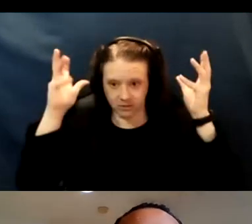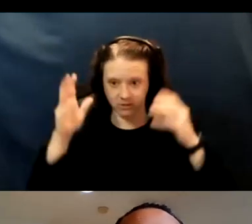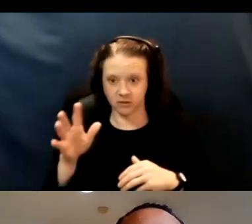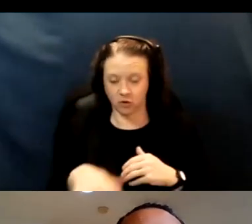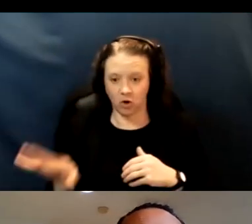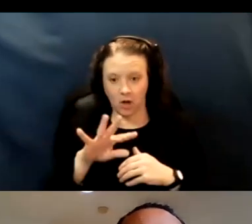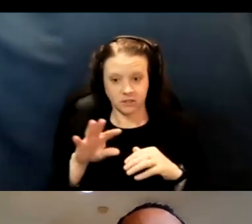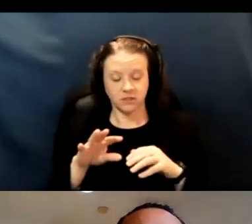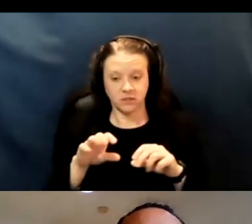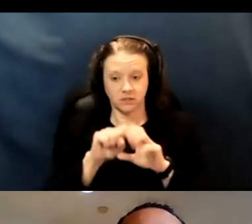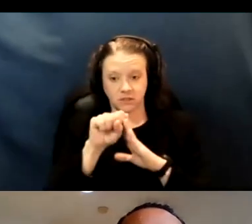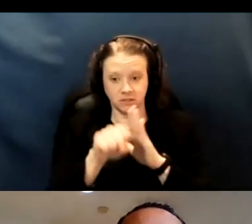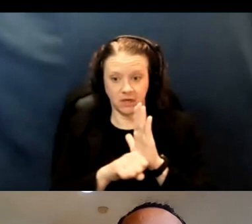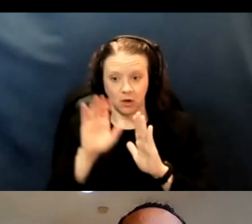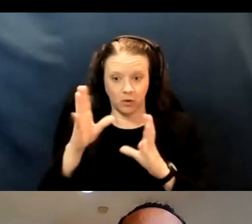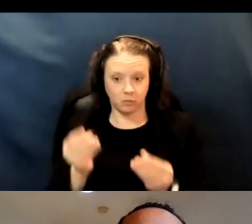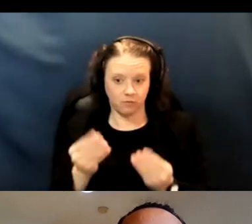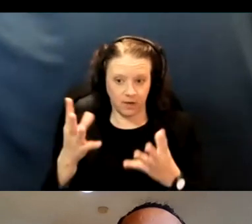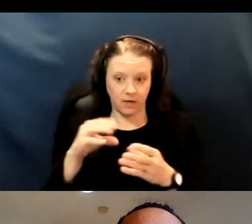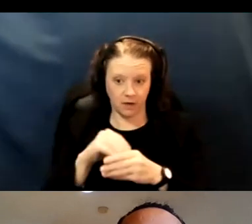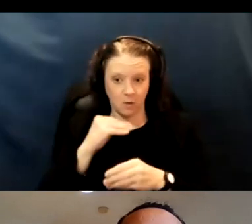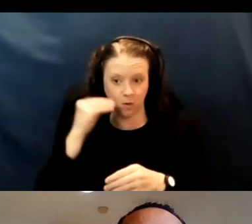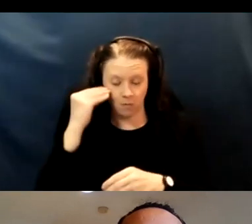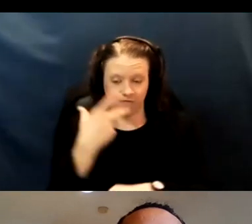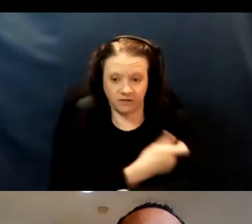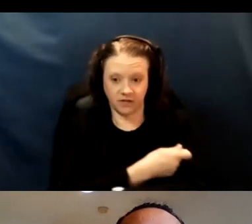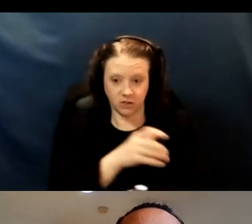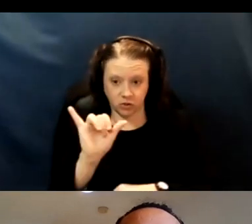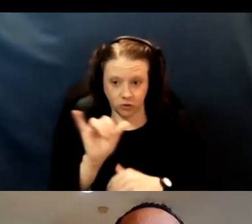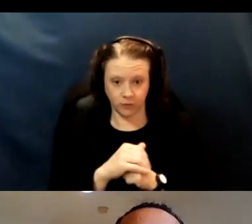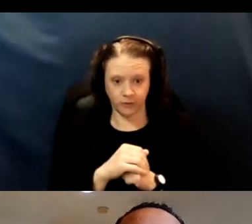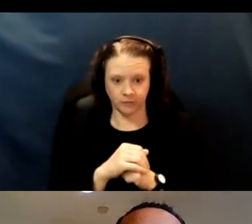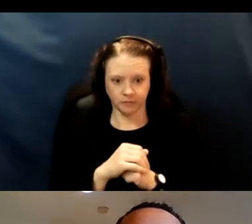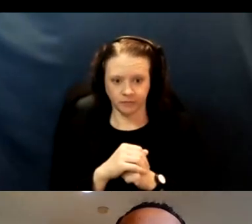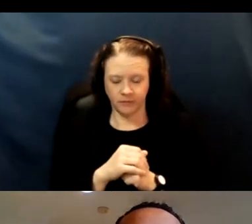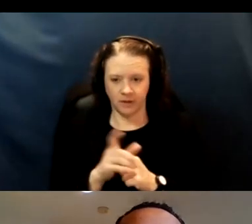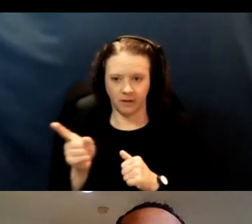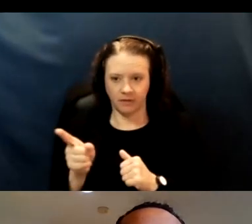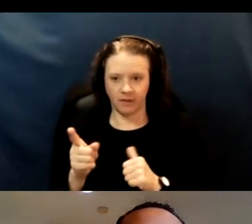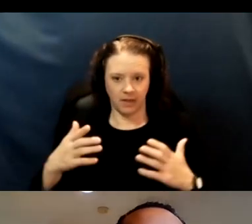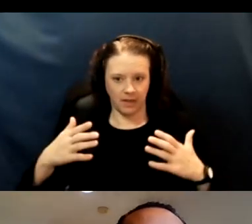will be providing in-home vaccinations as well. They haven't provided any details yet,